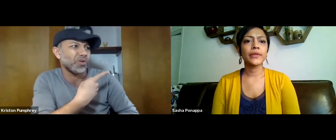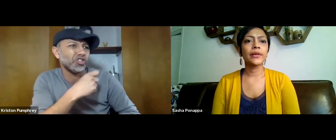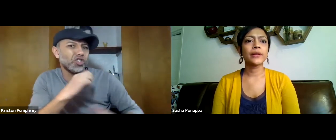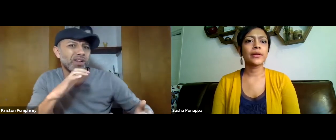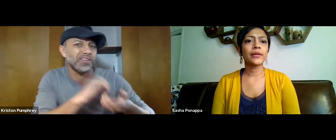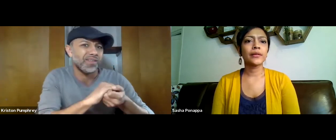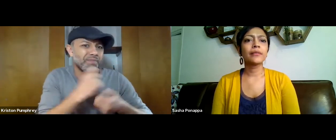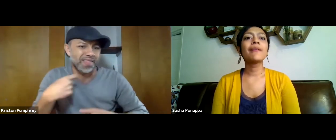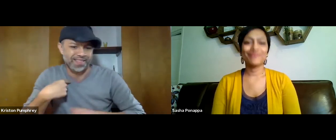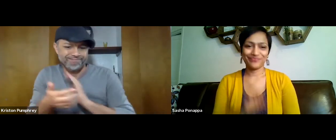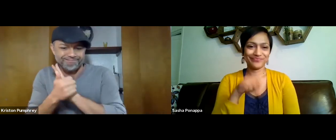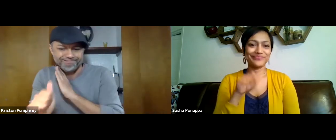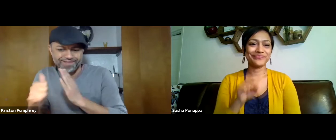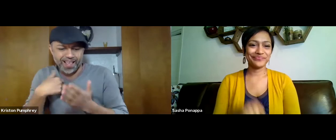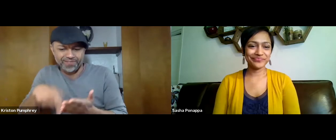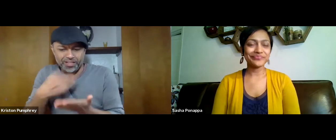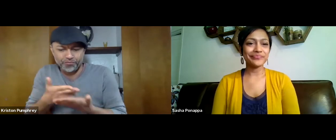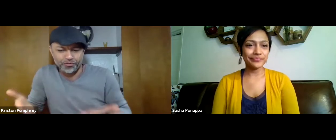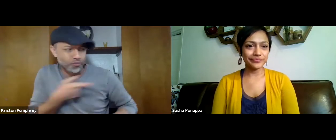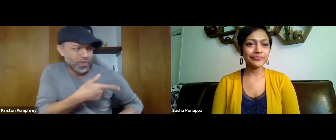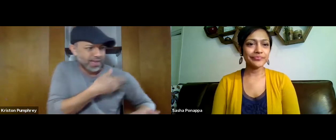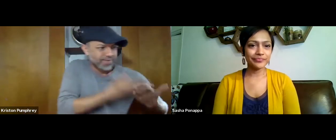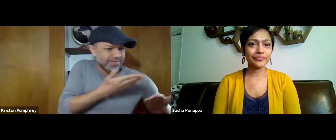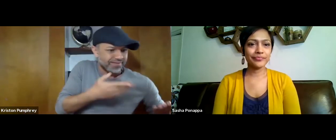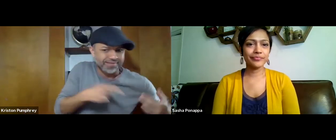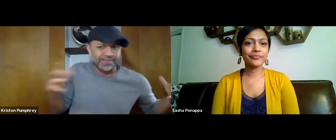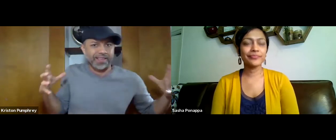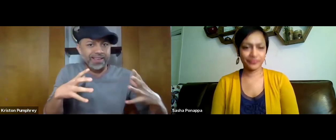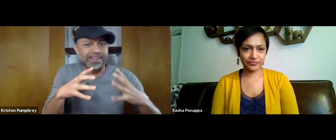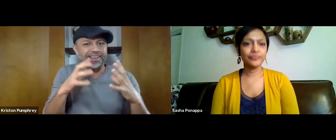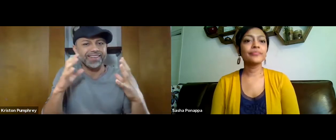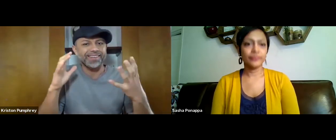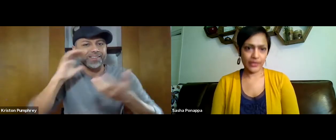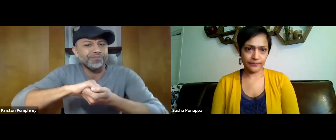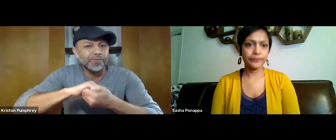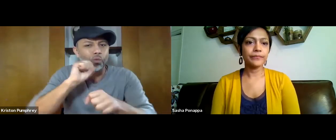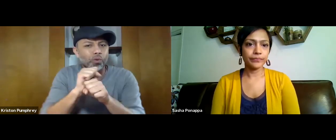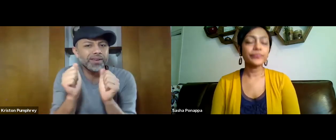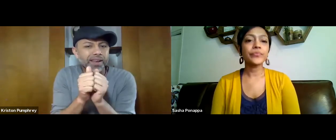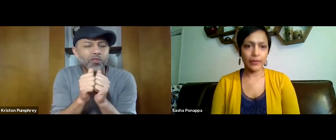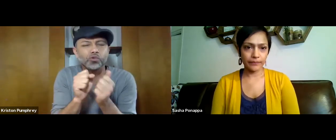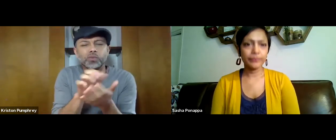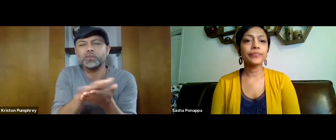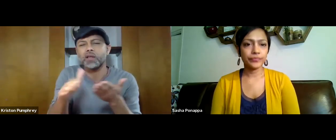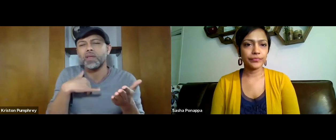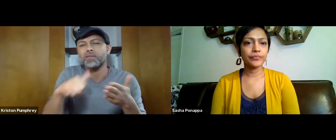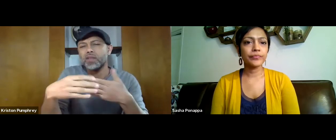and work with other organizations to try and partner, 'cause they'll have certain skills and resources that they can combine and partner with each other.